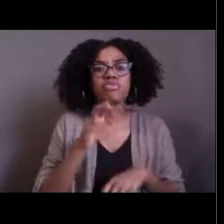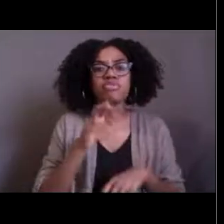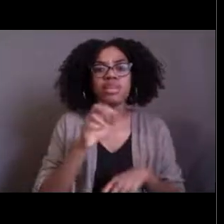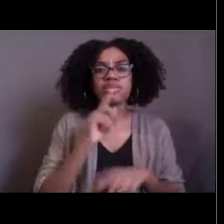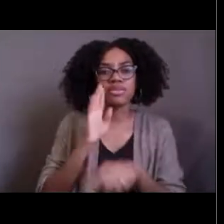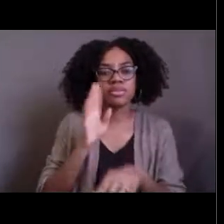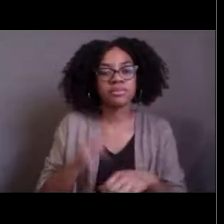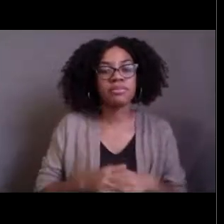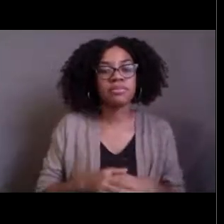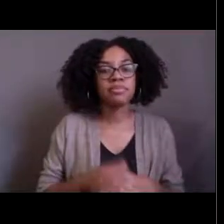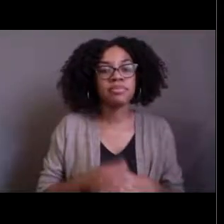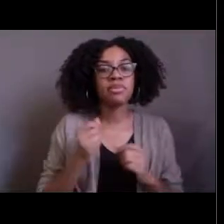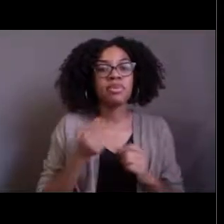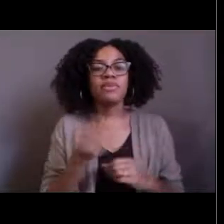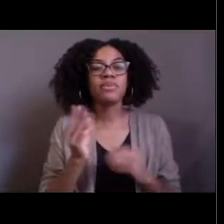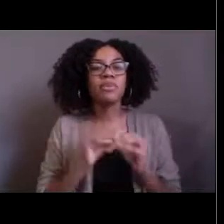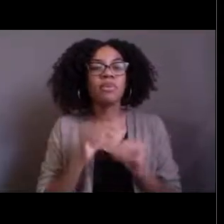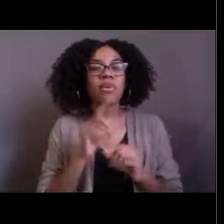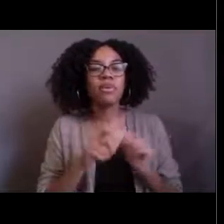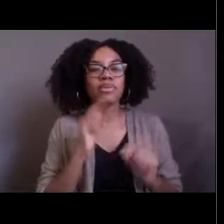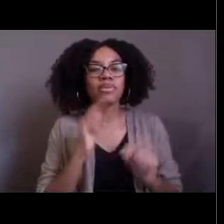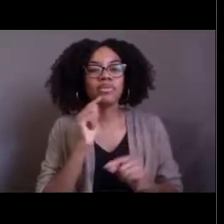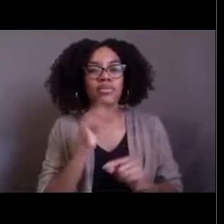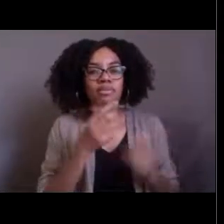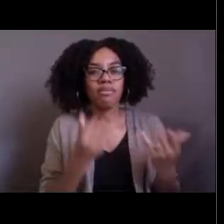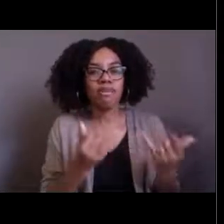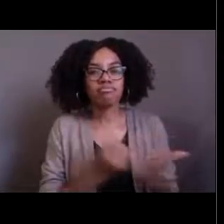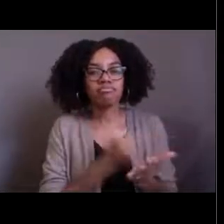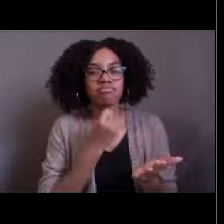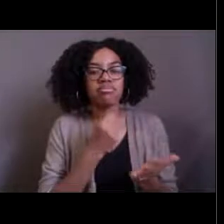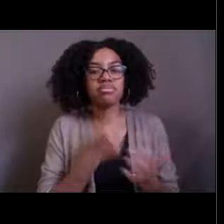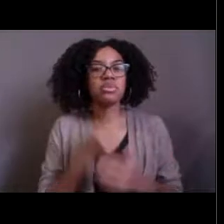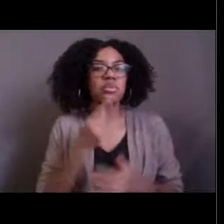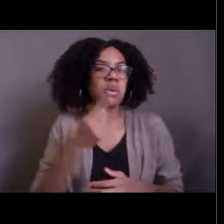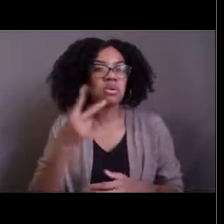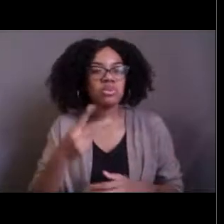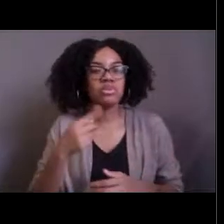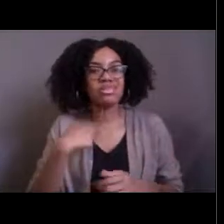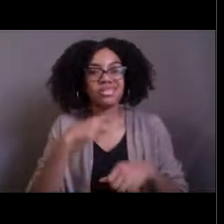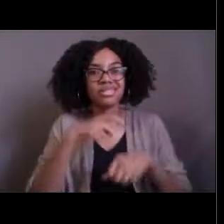So we have a few more questions for you. Just one or two because we are running right. We are out of time